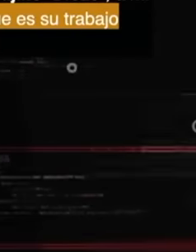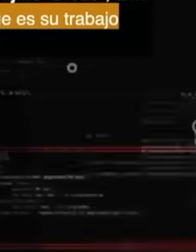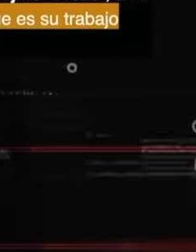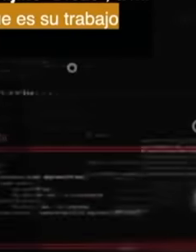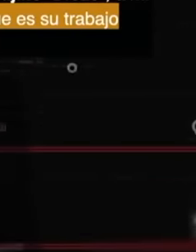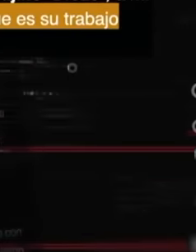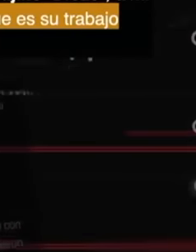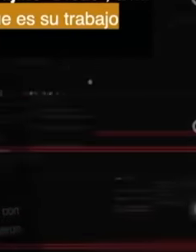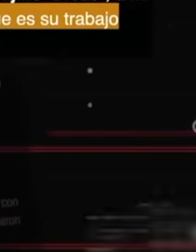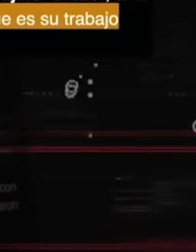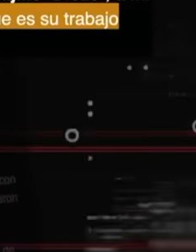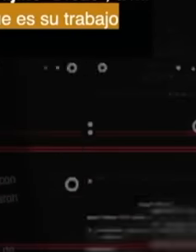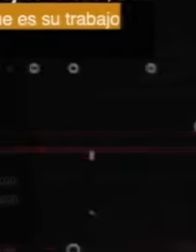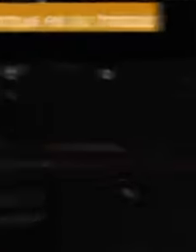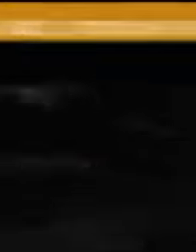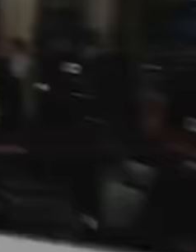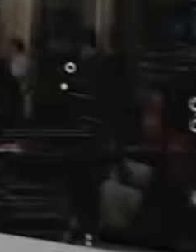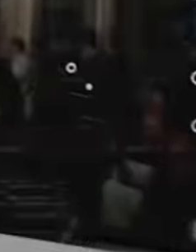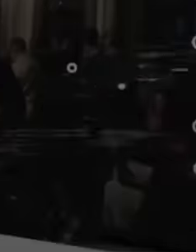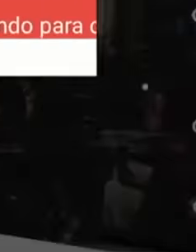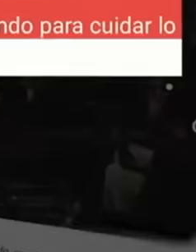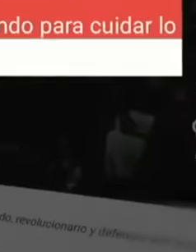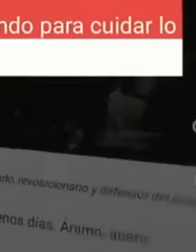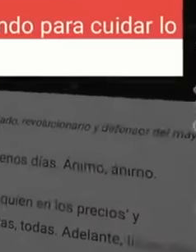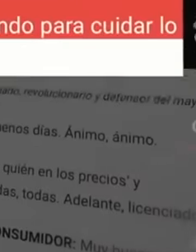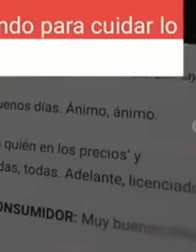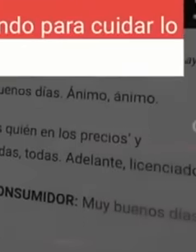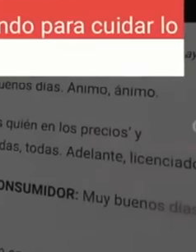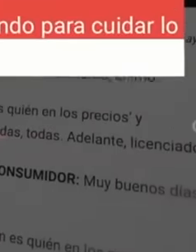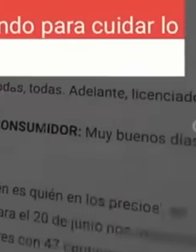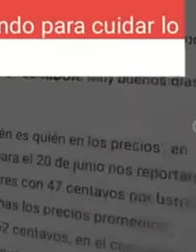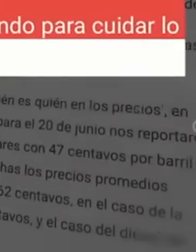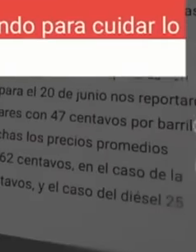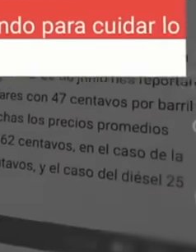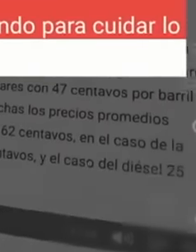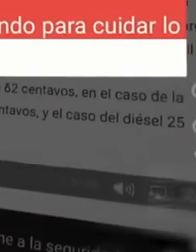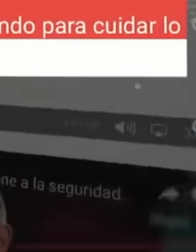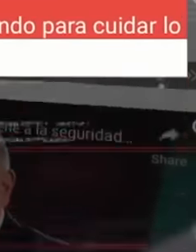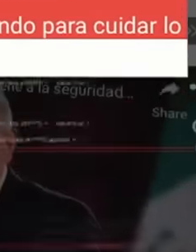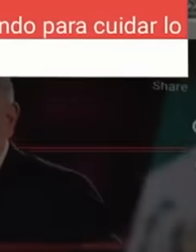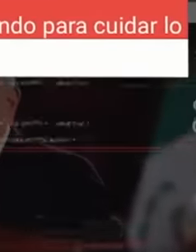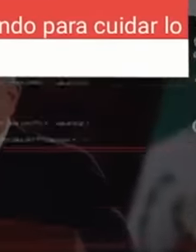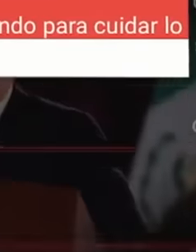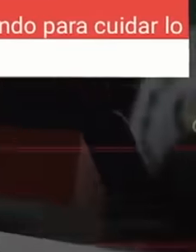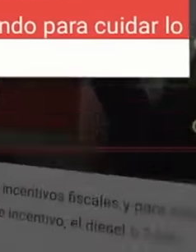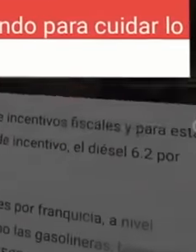in the accounts without However, the president declared on June 24 that it may be that this institution,